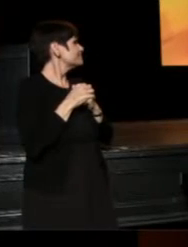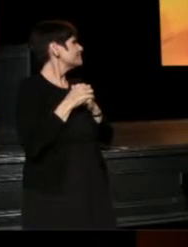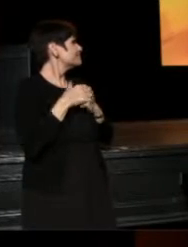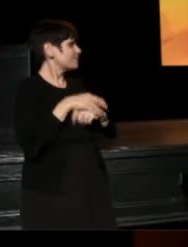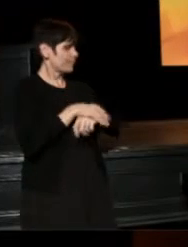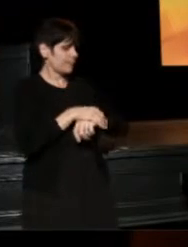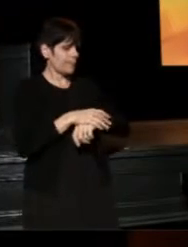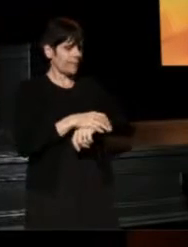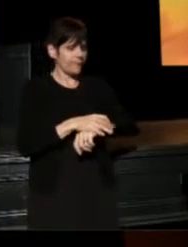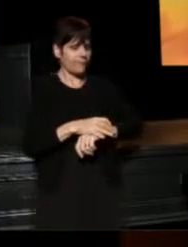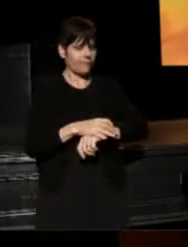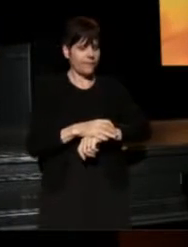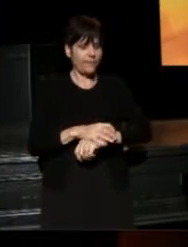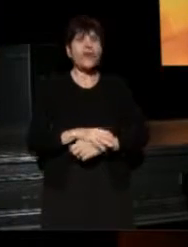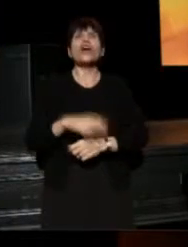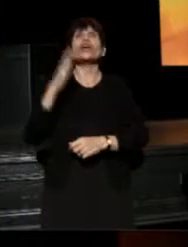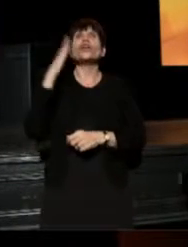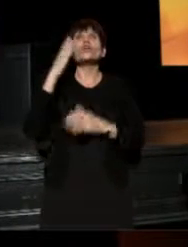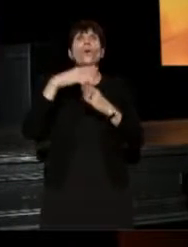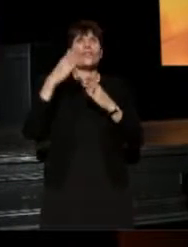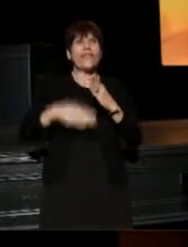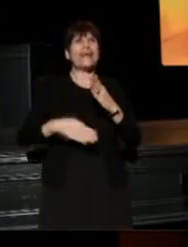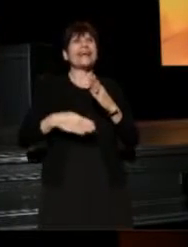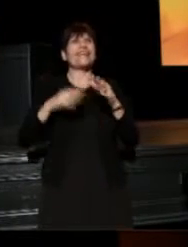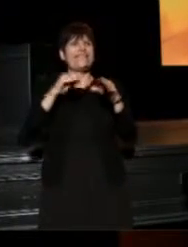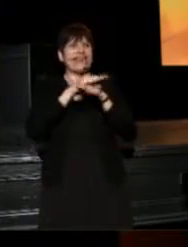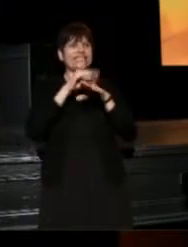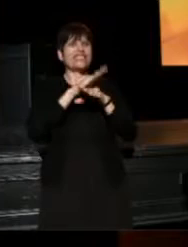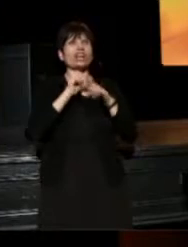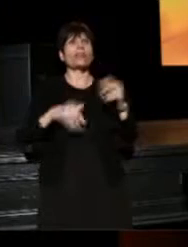(Lisa) You know the end is near, when they invite out the consultant with a banjo.